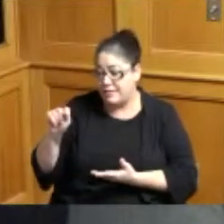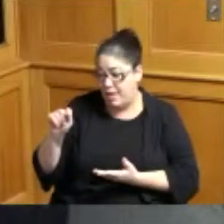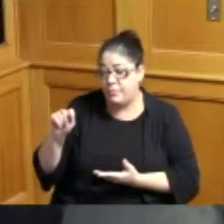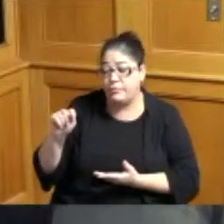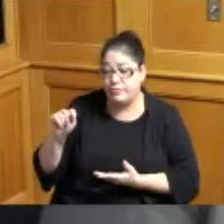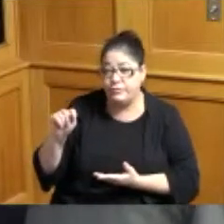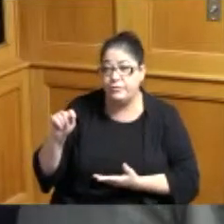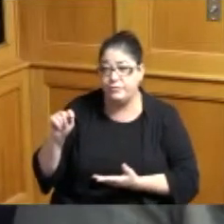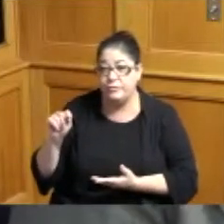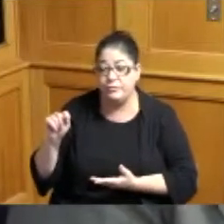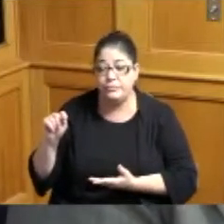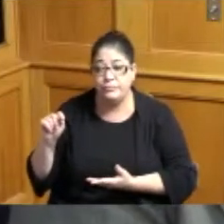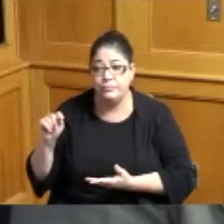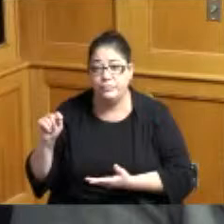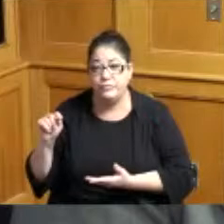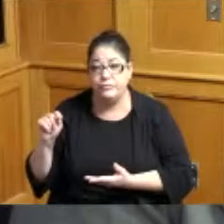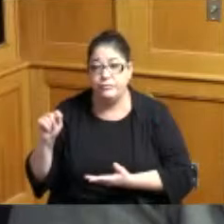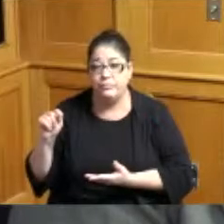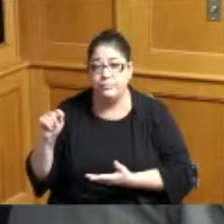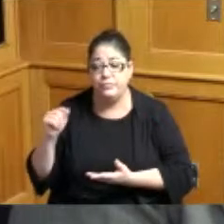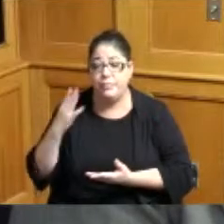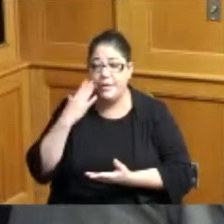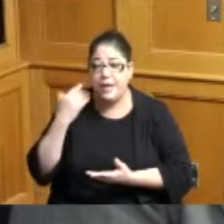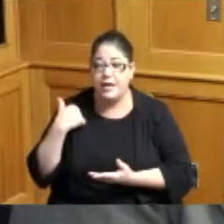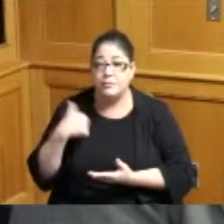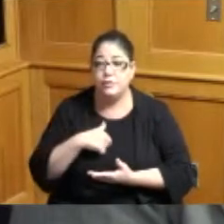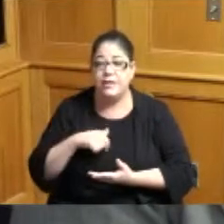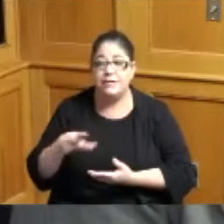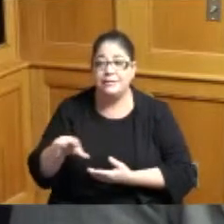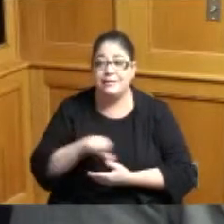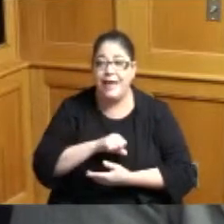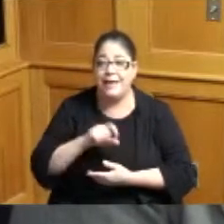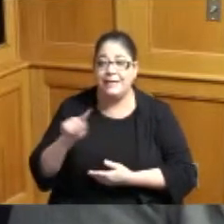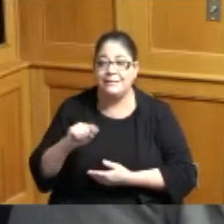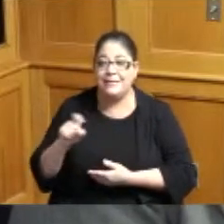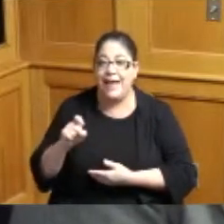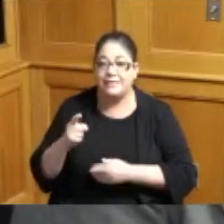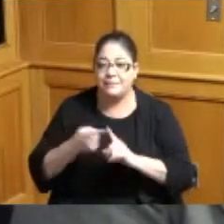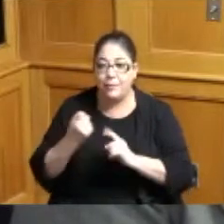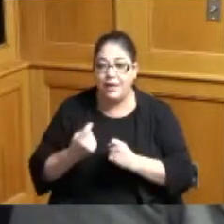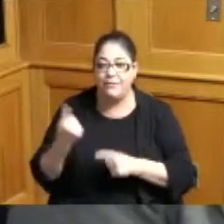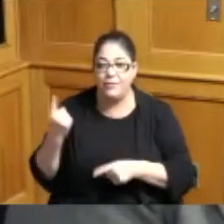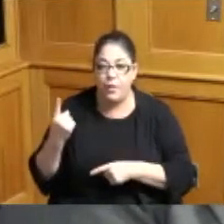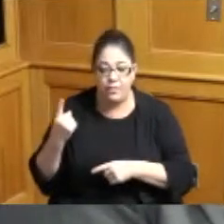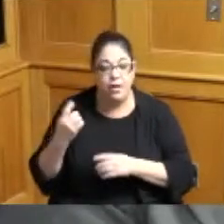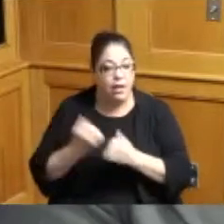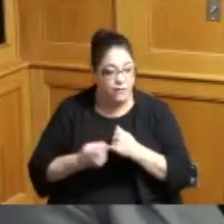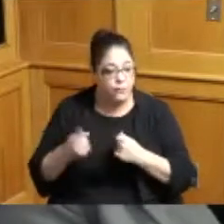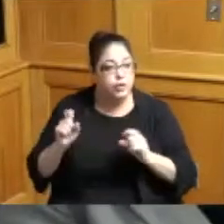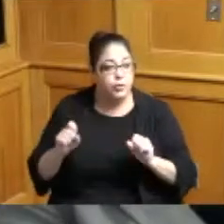because we're taking taxes from everybody and everybody should be able to have participation